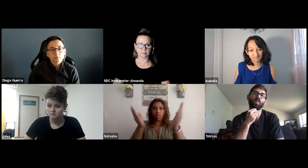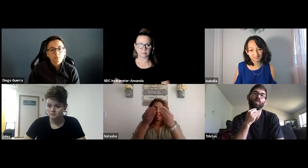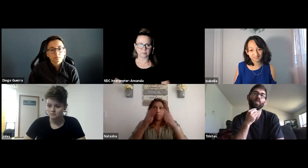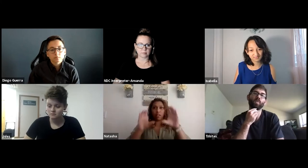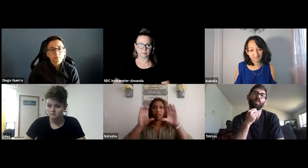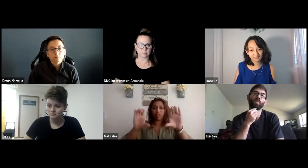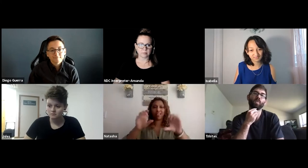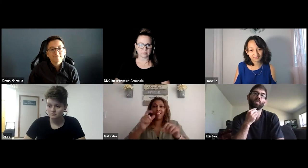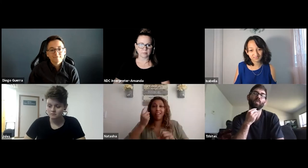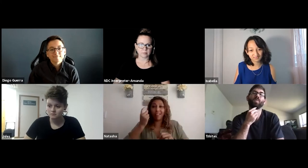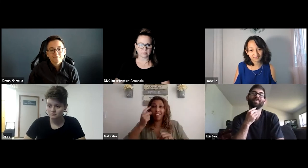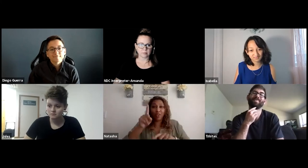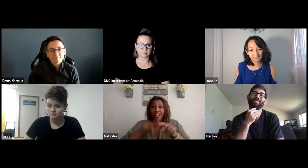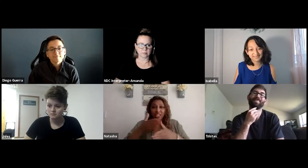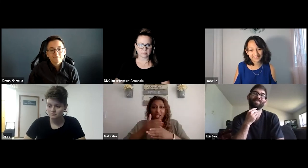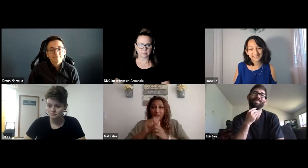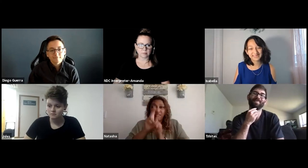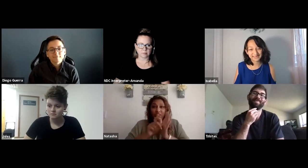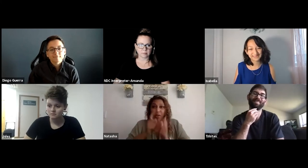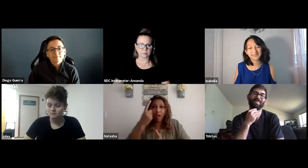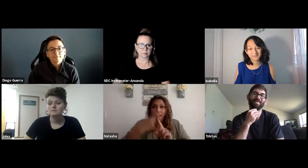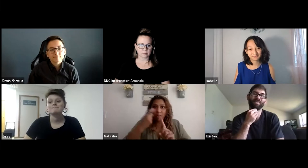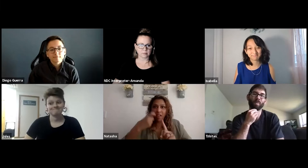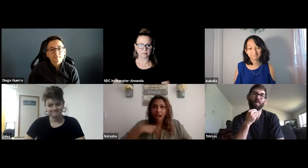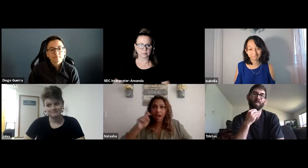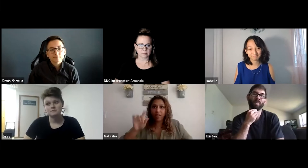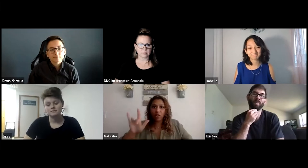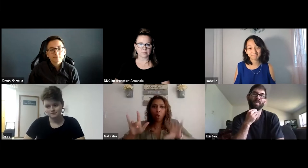However, it was difficult because I had to split the screen between both platforms.